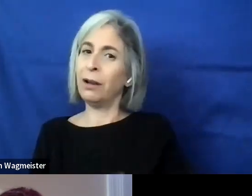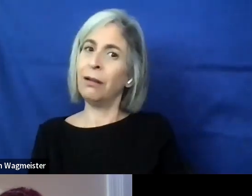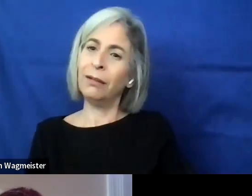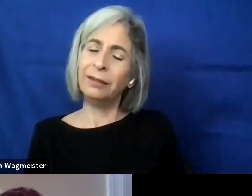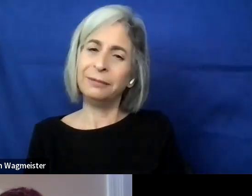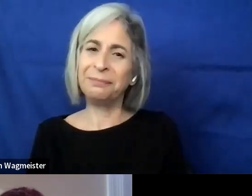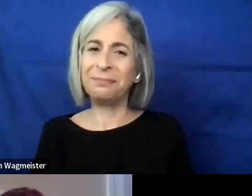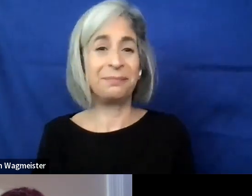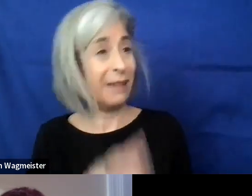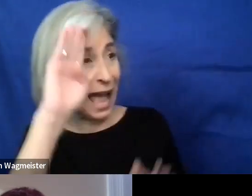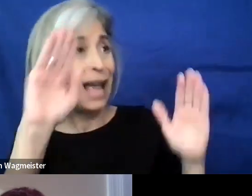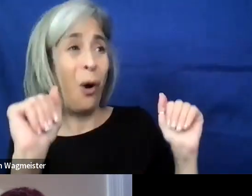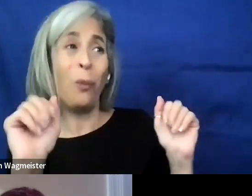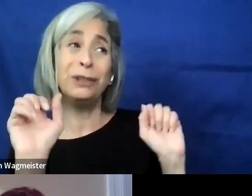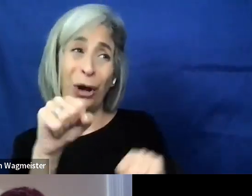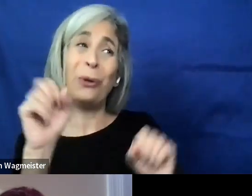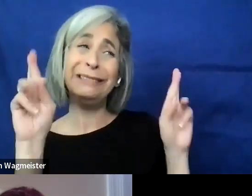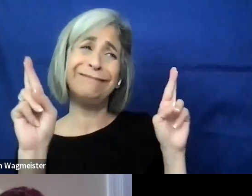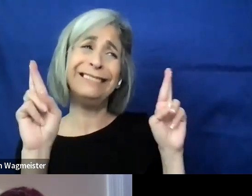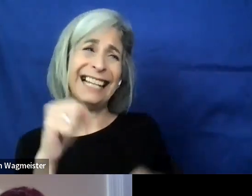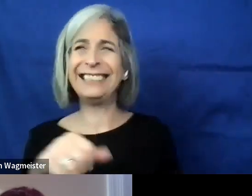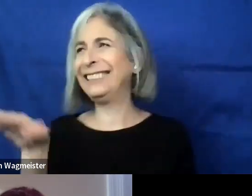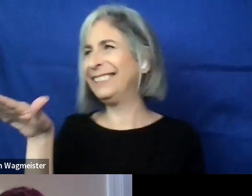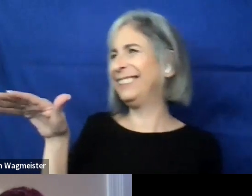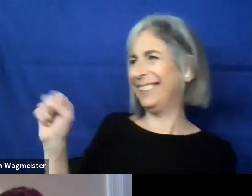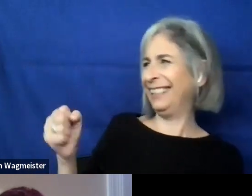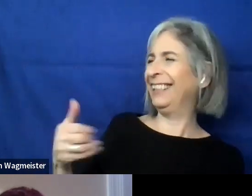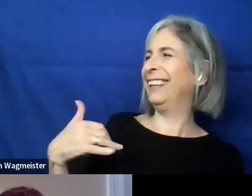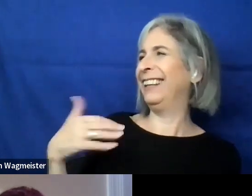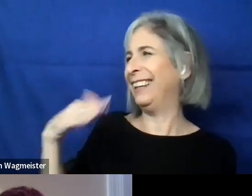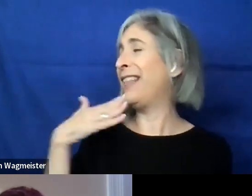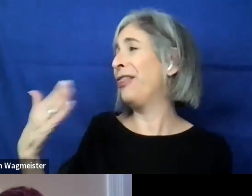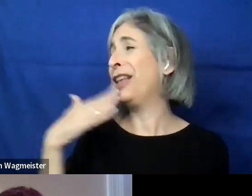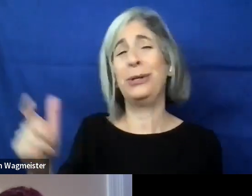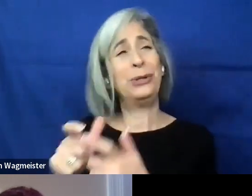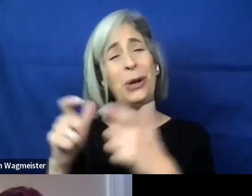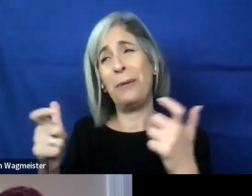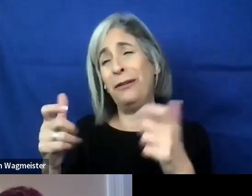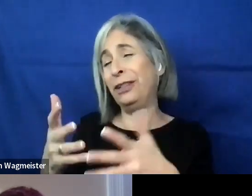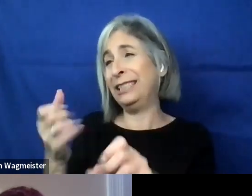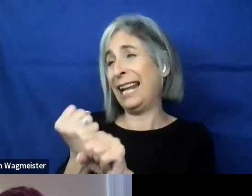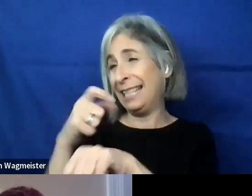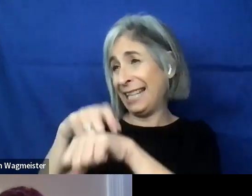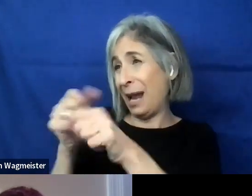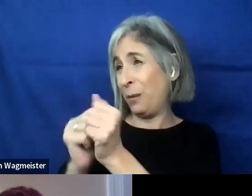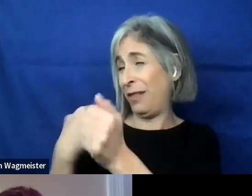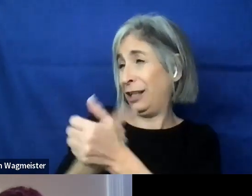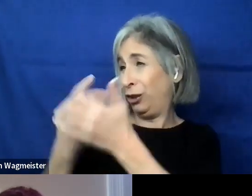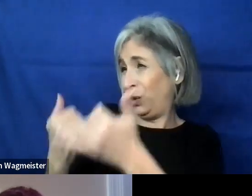Yeah I hope so. So, thank you so much for taking a few minutes to join us today to talk a little bit about this.